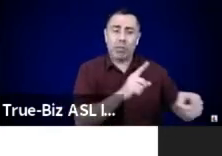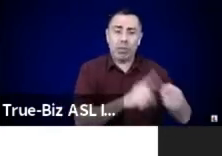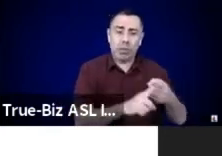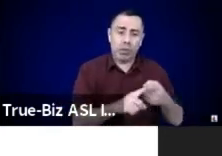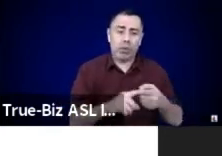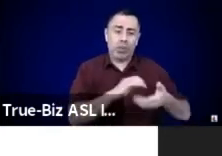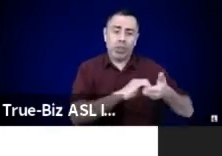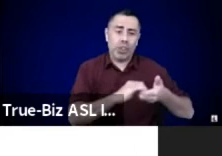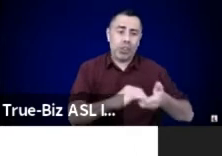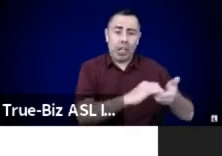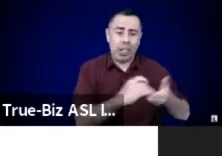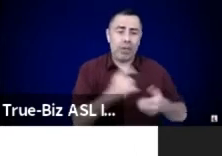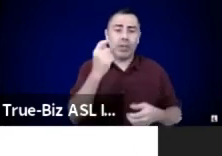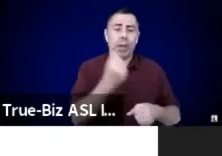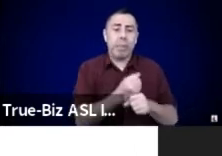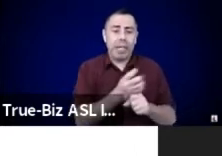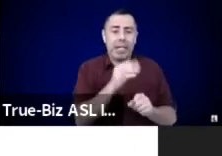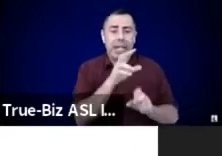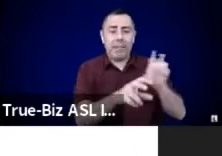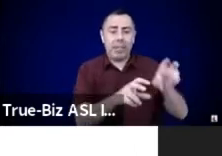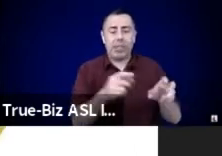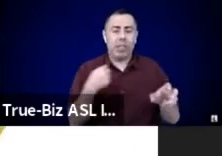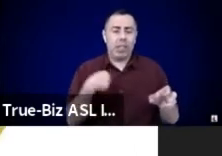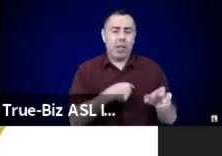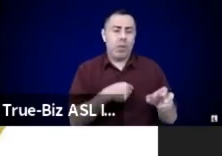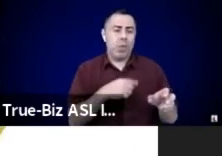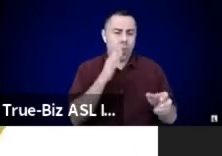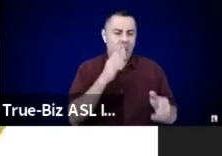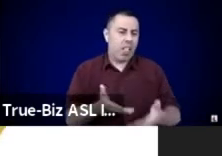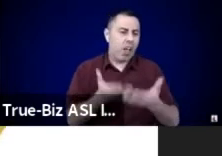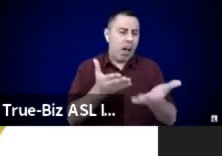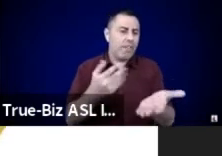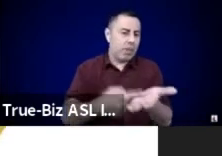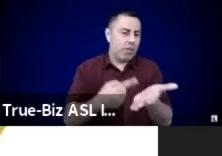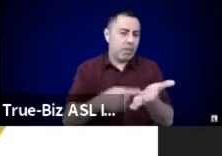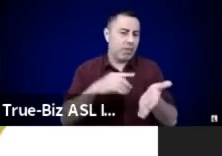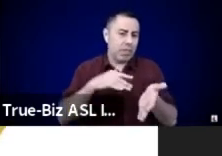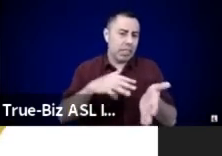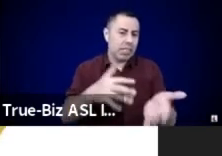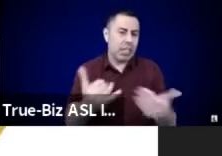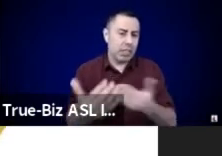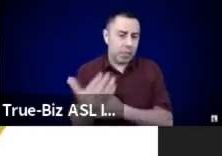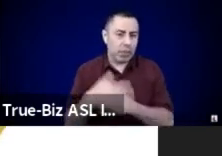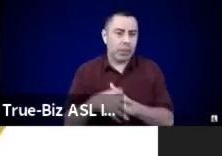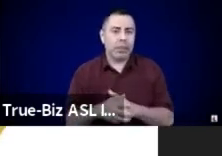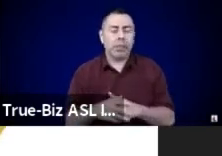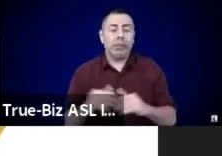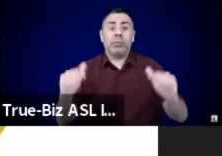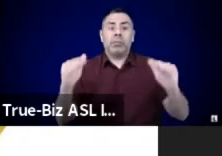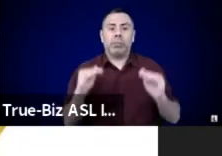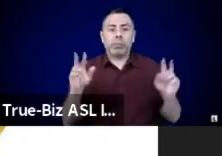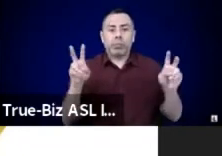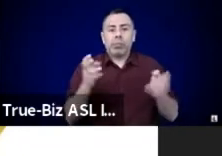It's like watering the seeds. Your dance is like watering the seeds.